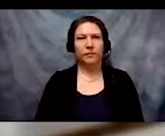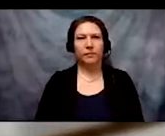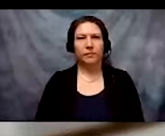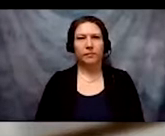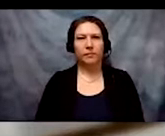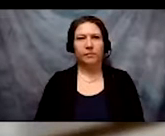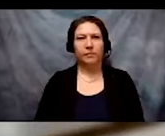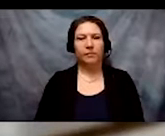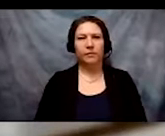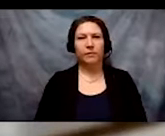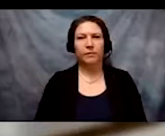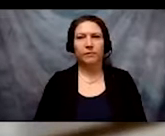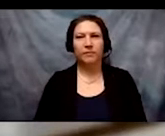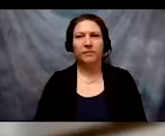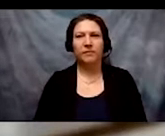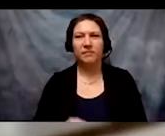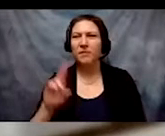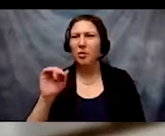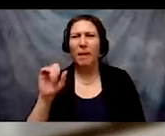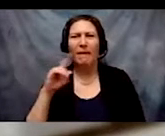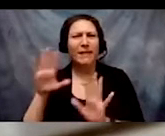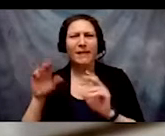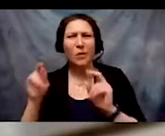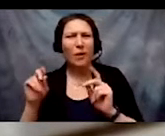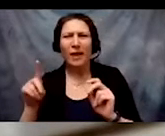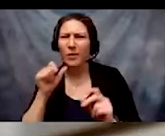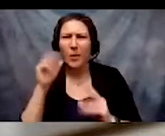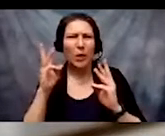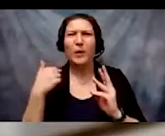It's okay. We can always put it on the be handout.